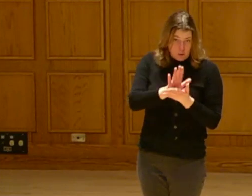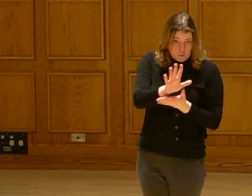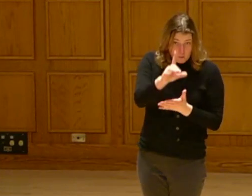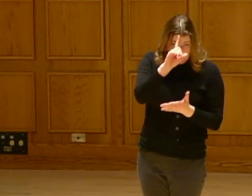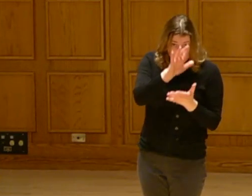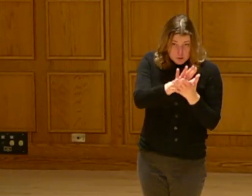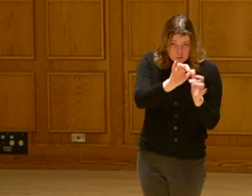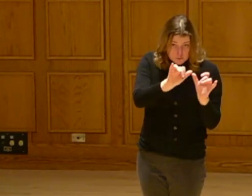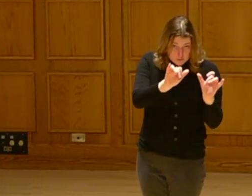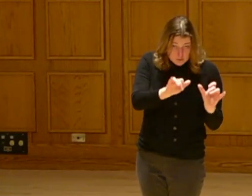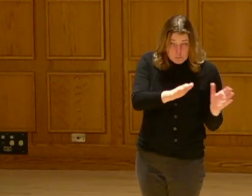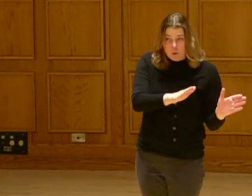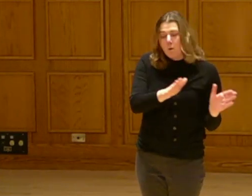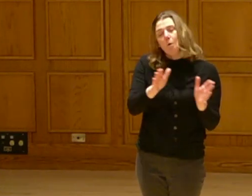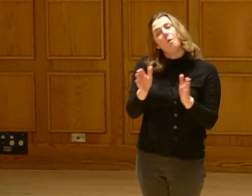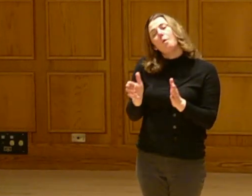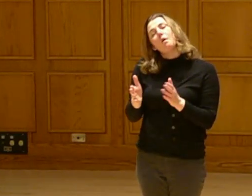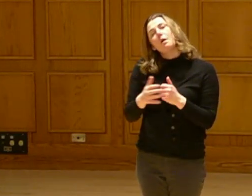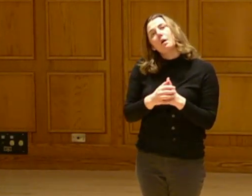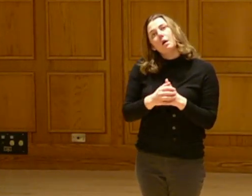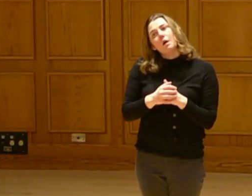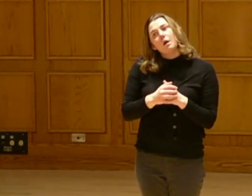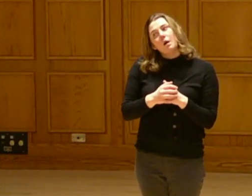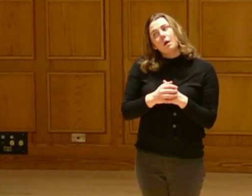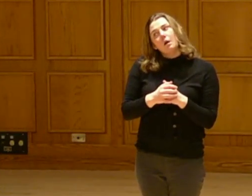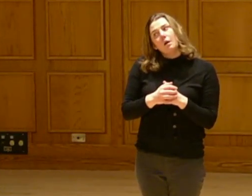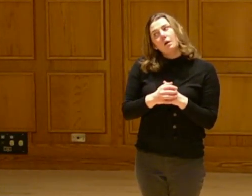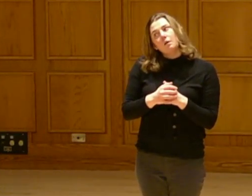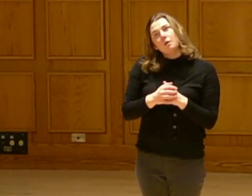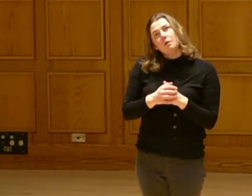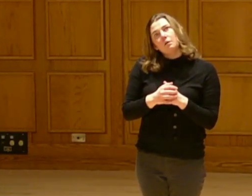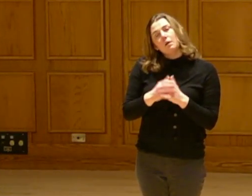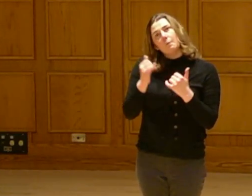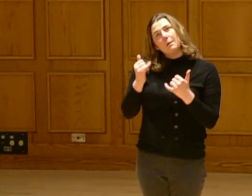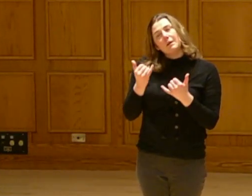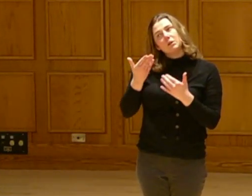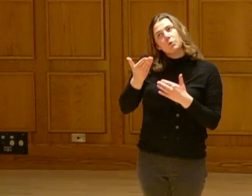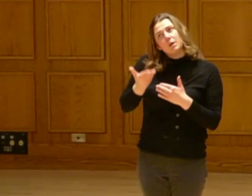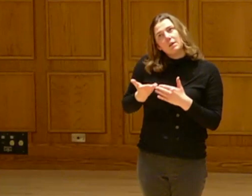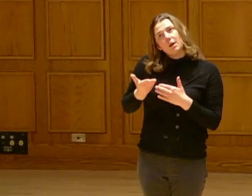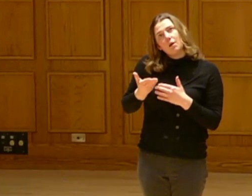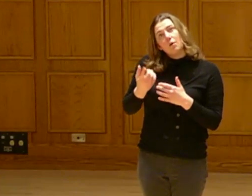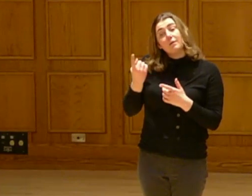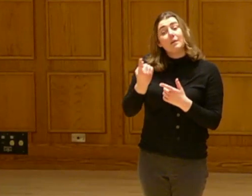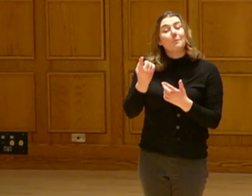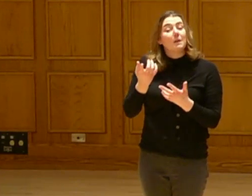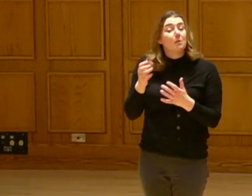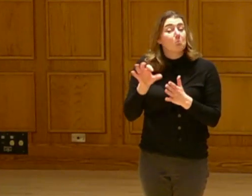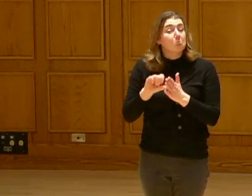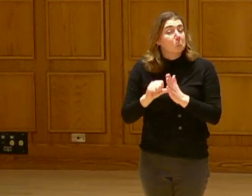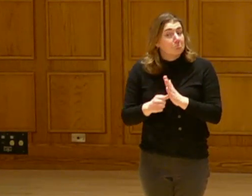Whether that's something in your beliefs, or currently residing there, it is something you might want to adapt.